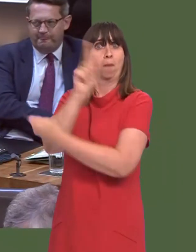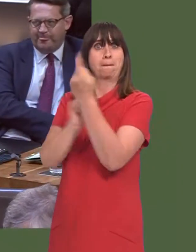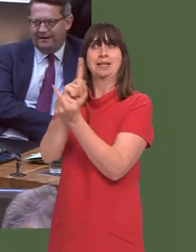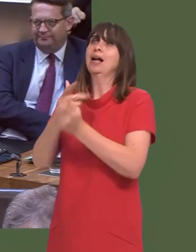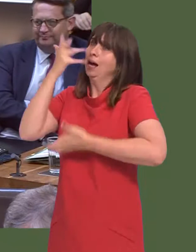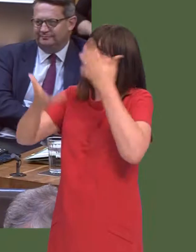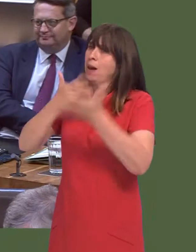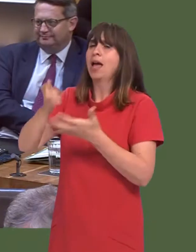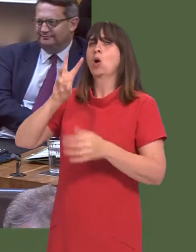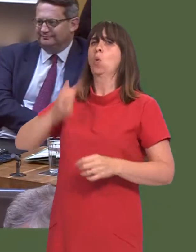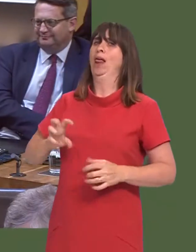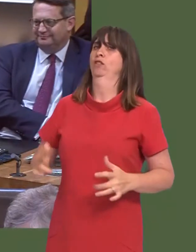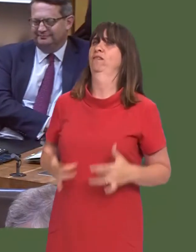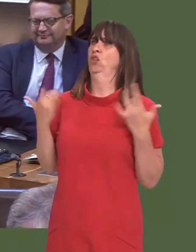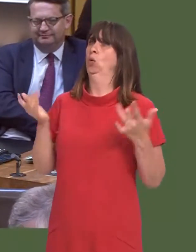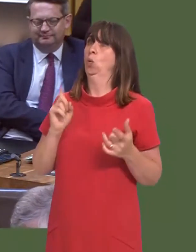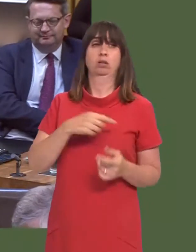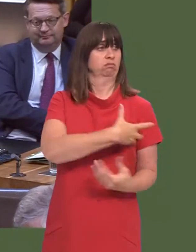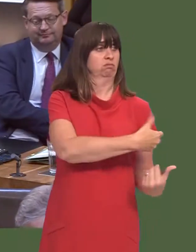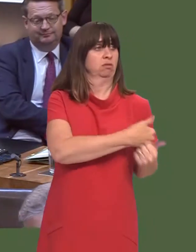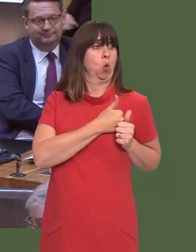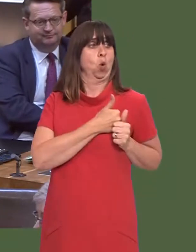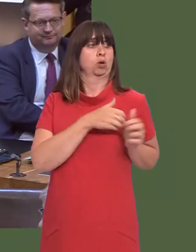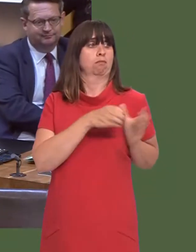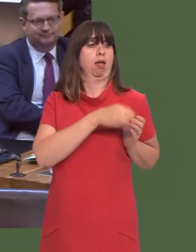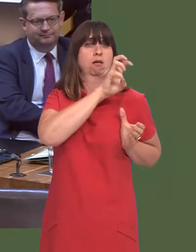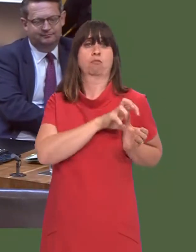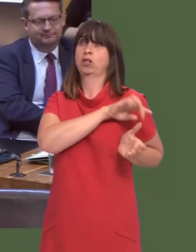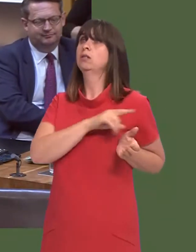we have taken as a Government in our White Paper, agreed with Plaid Cymru, and our position